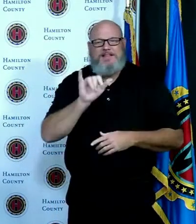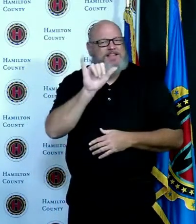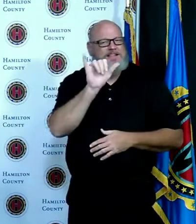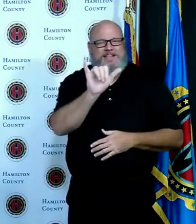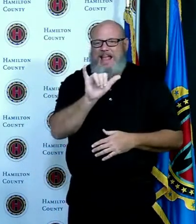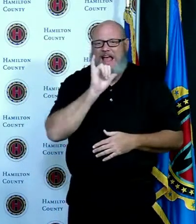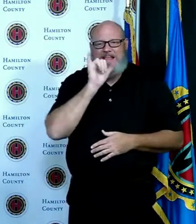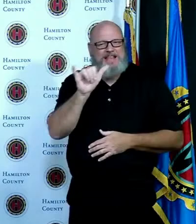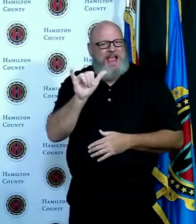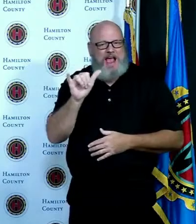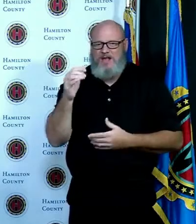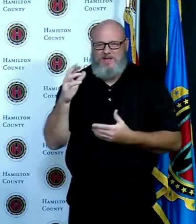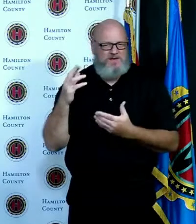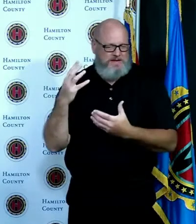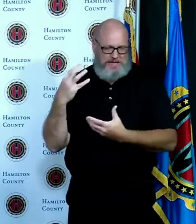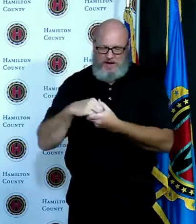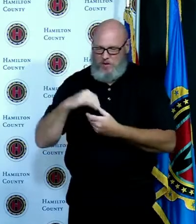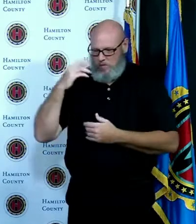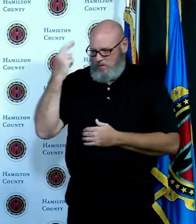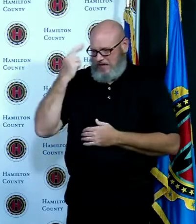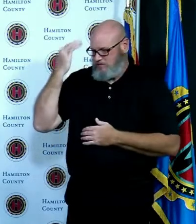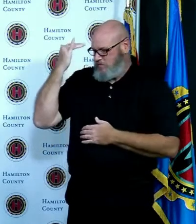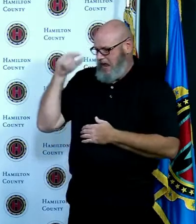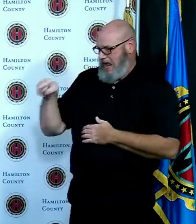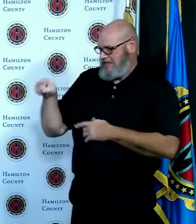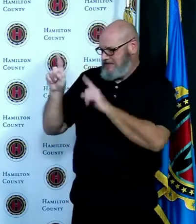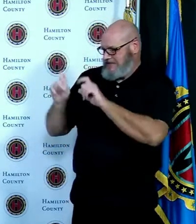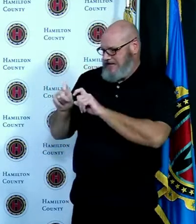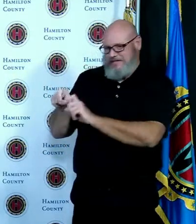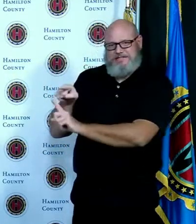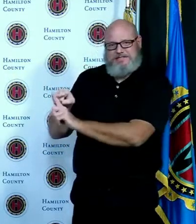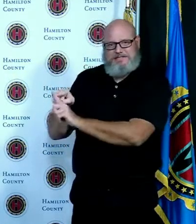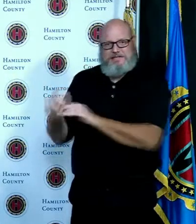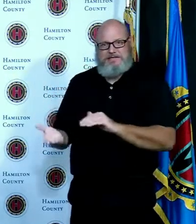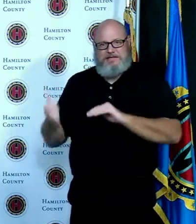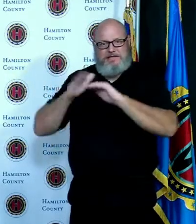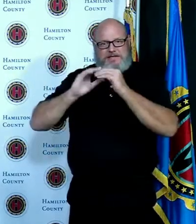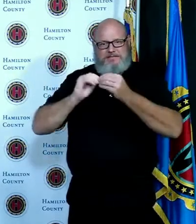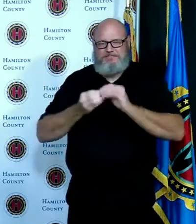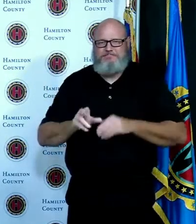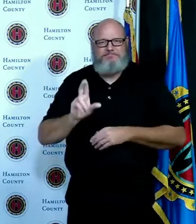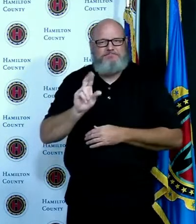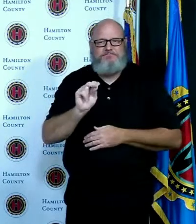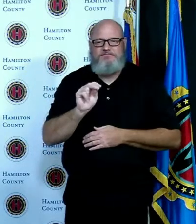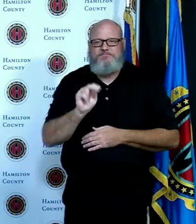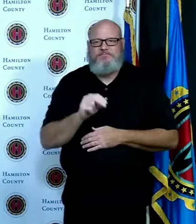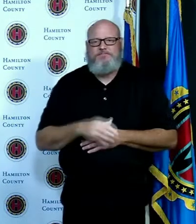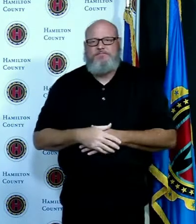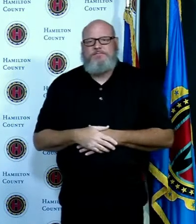increase in hospitalizations so again let's talk about that flash point at the end of last month